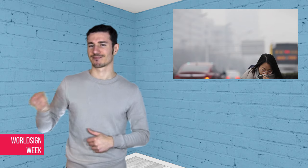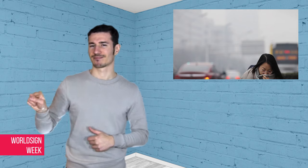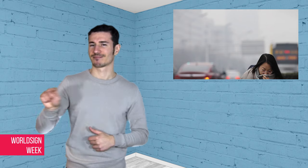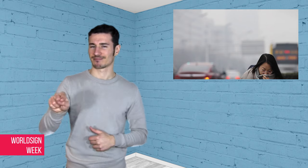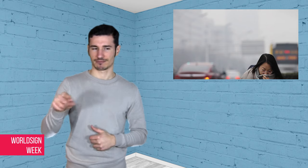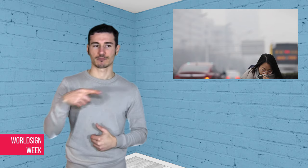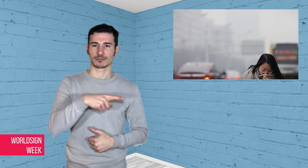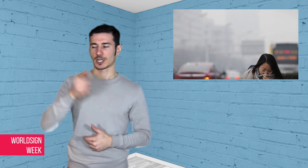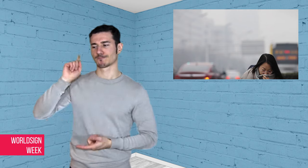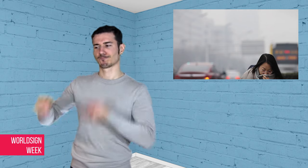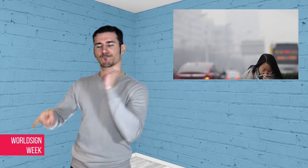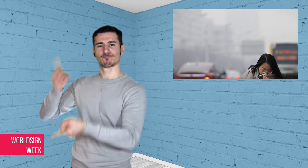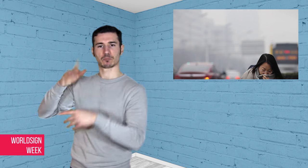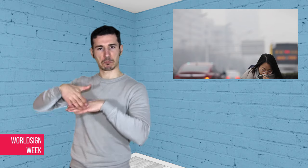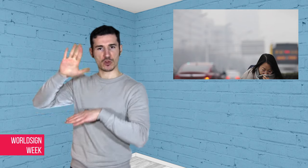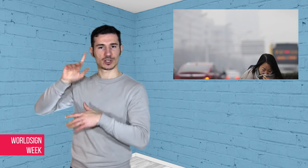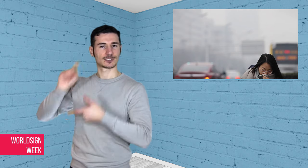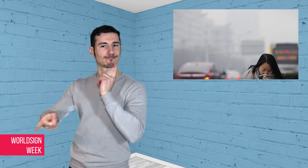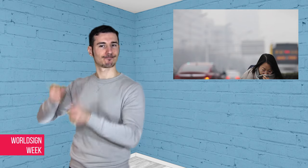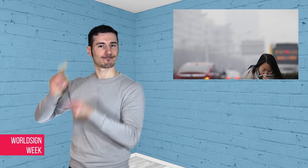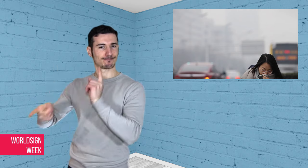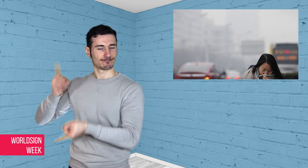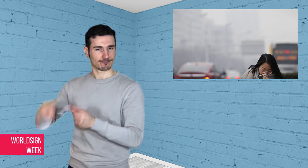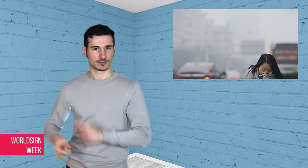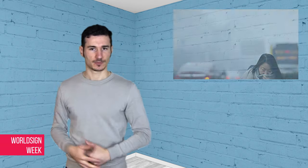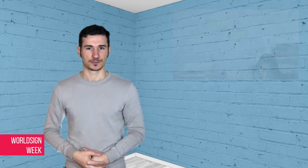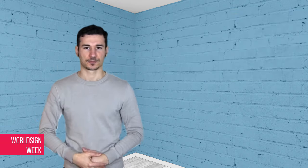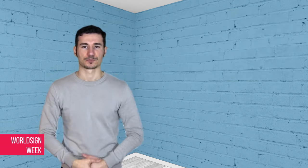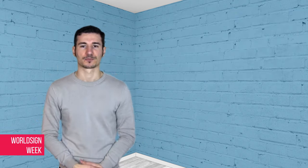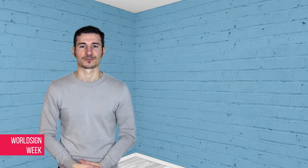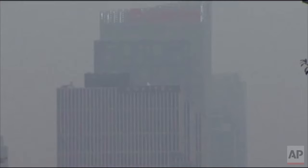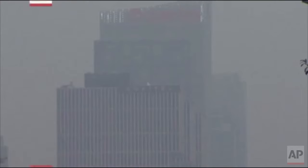environmental crimes.